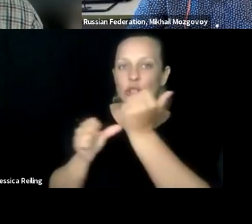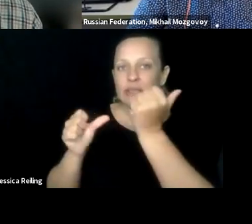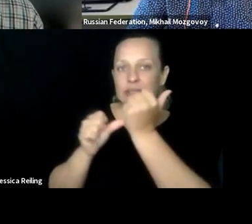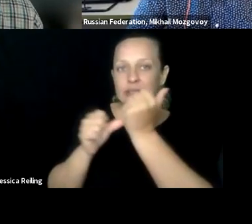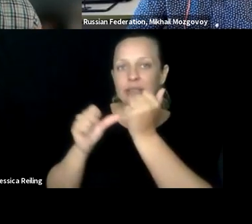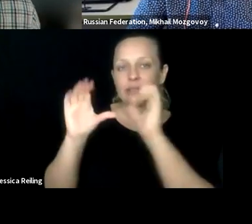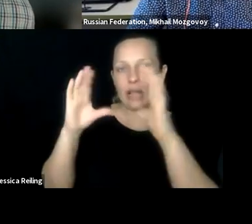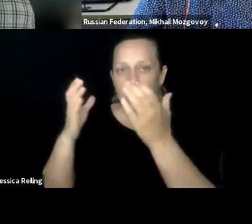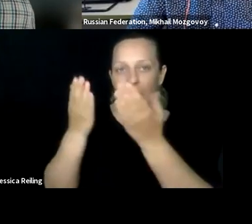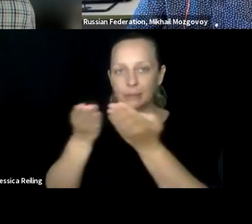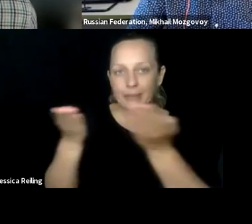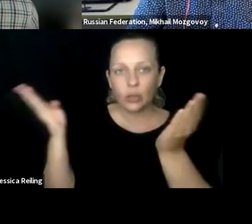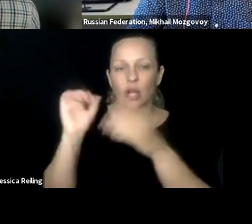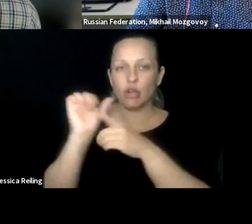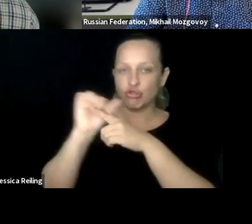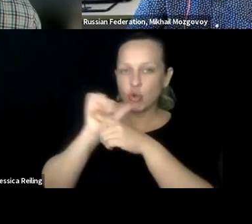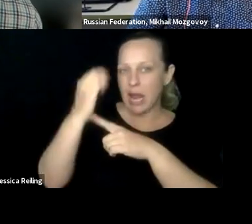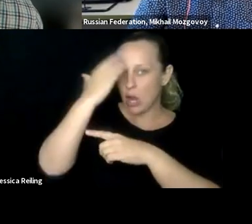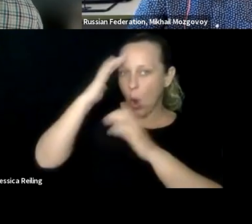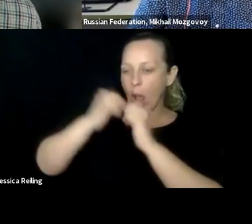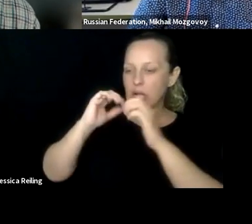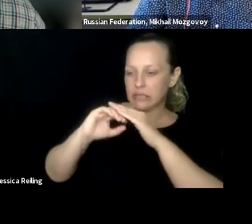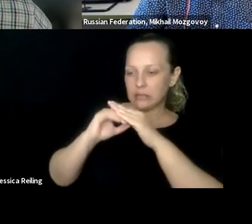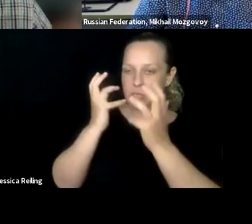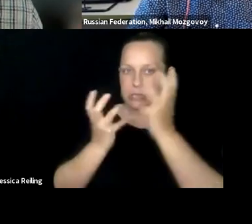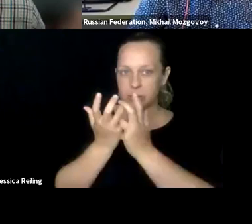it accessibly, or to make sure all of the graduate and teaching assistants